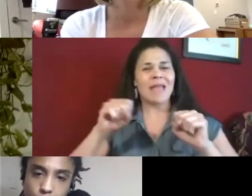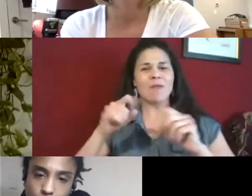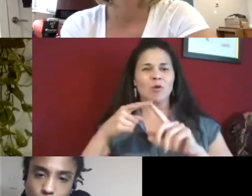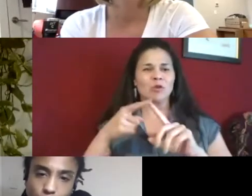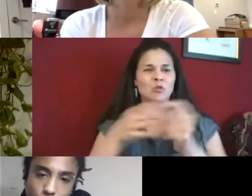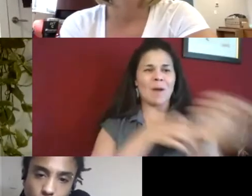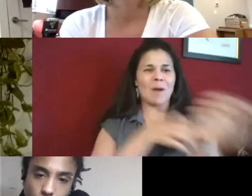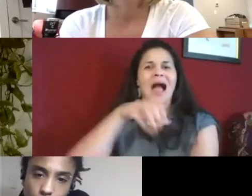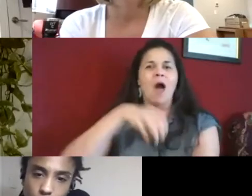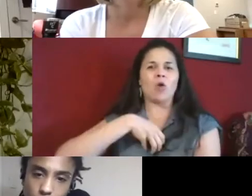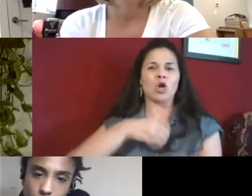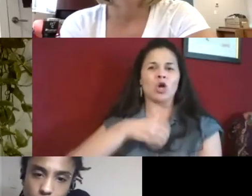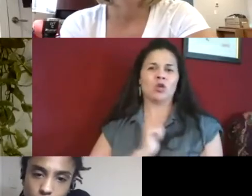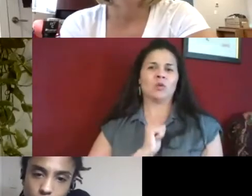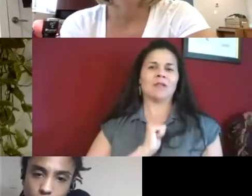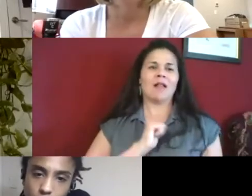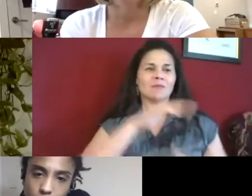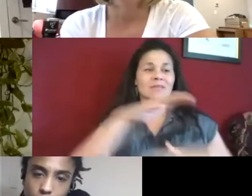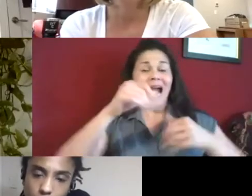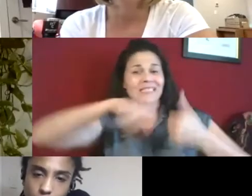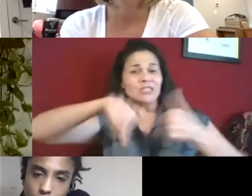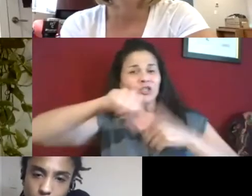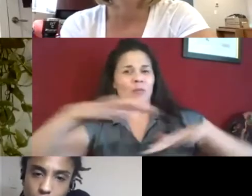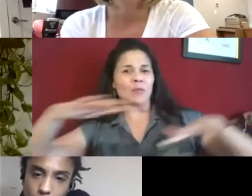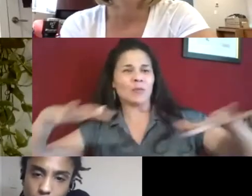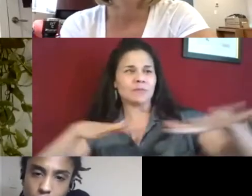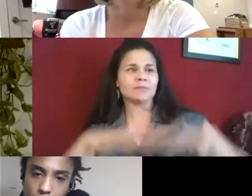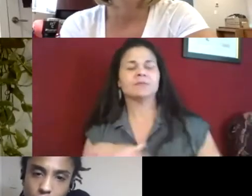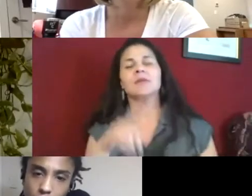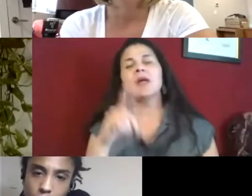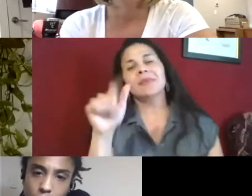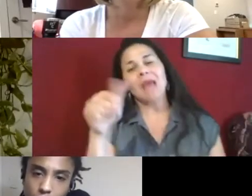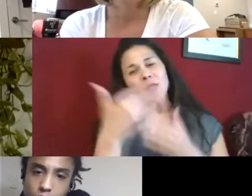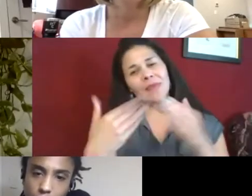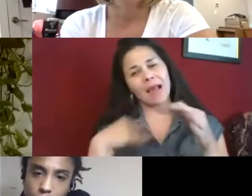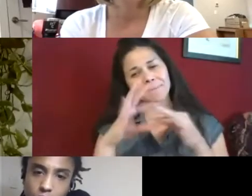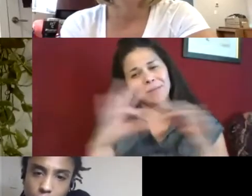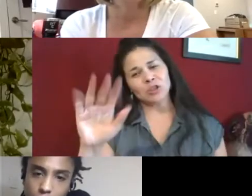in skill building that way, and then it's not only unique to ourselves. It becomes